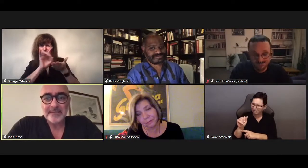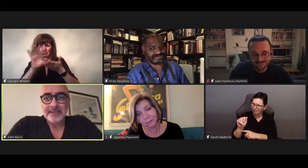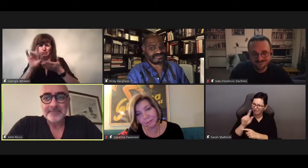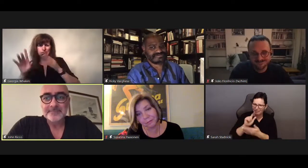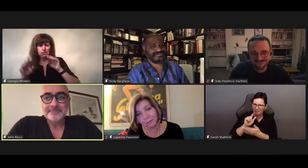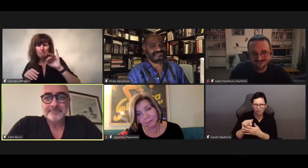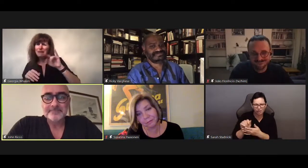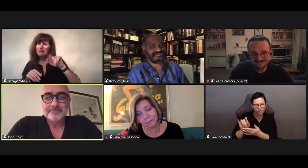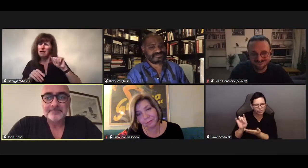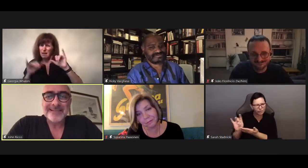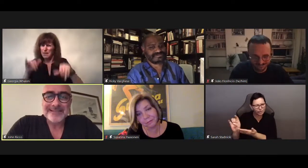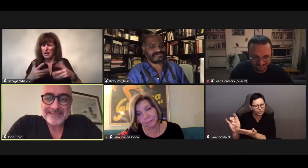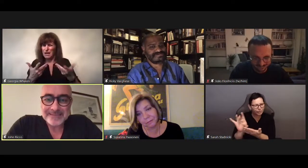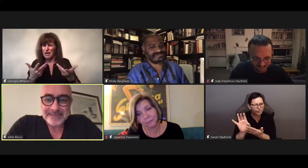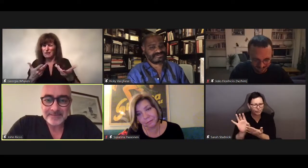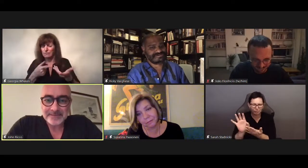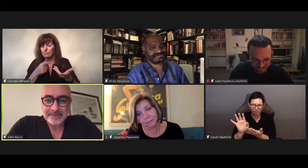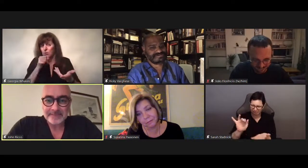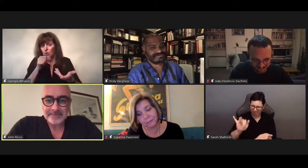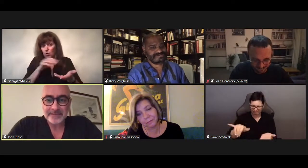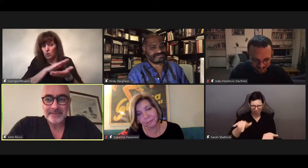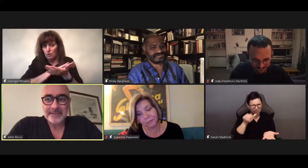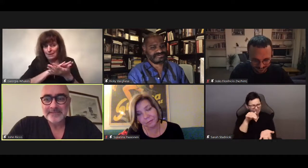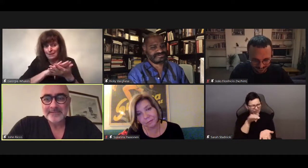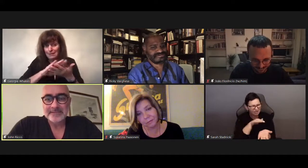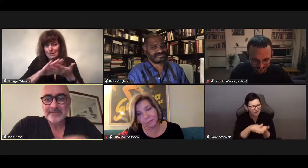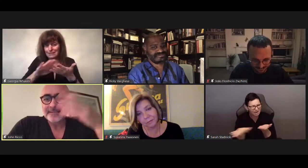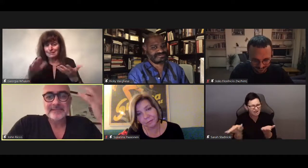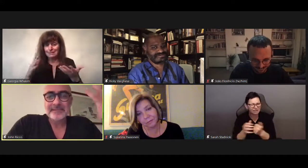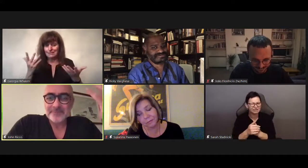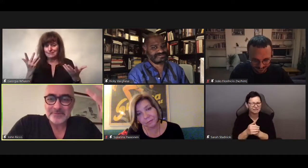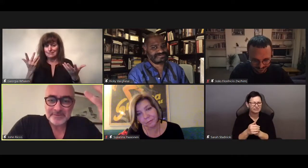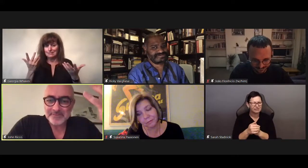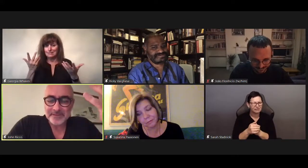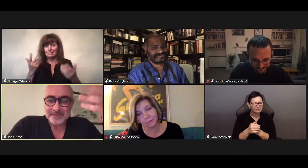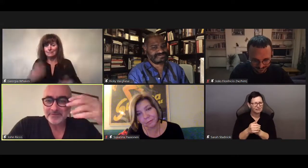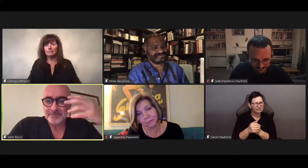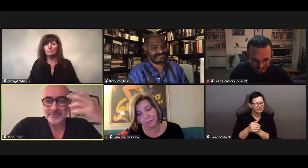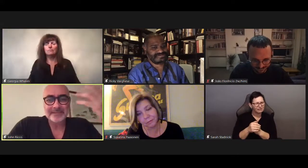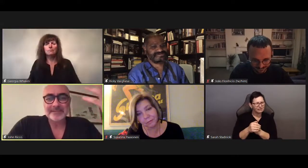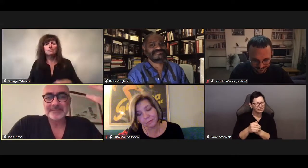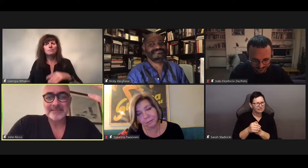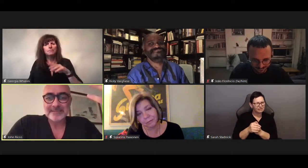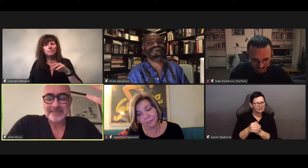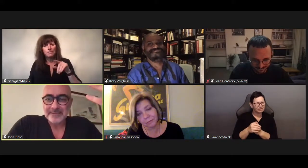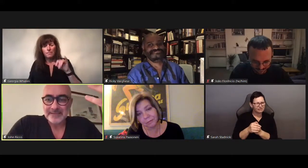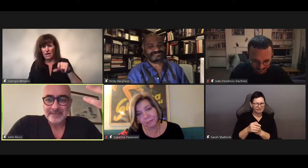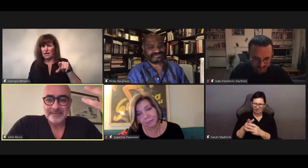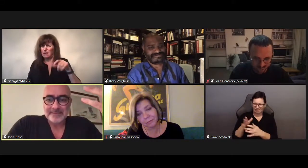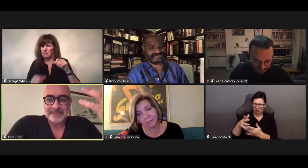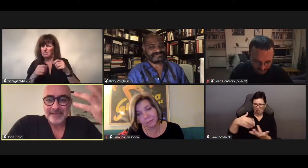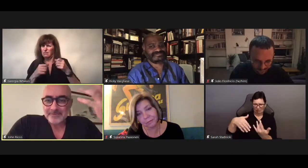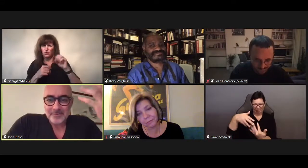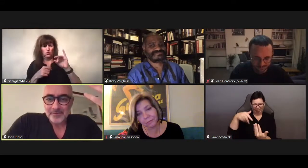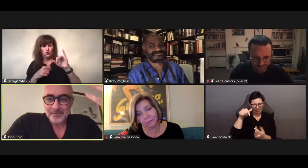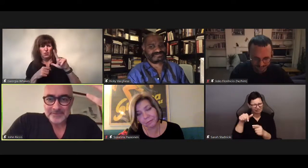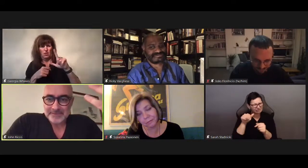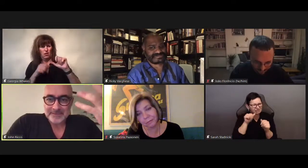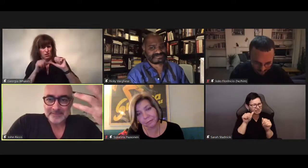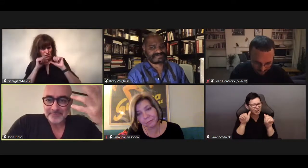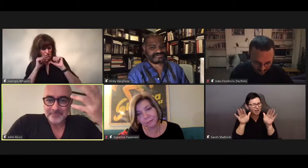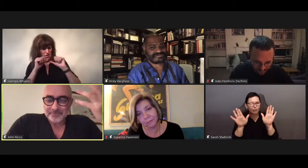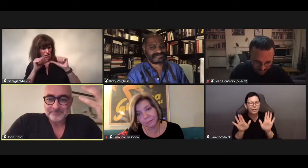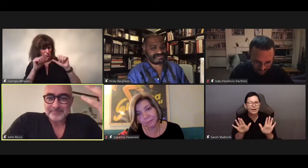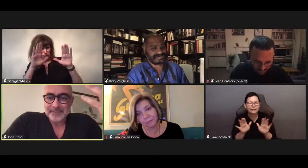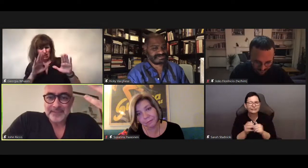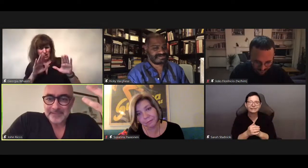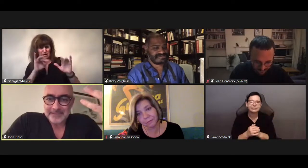Adn we have to look at social media for proof of that.